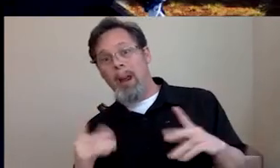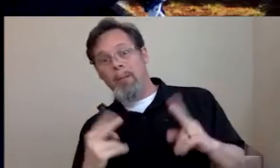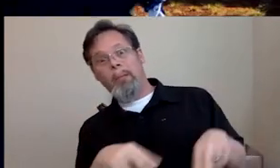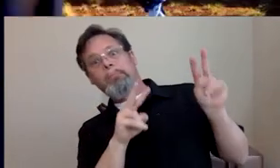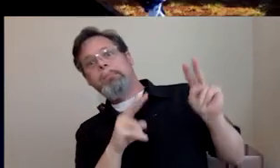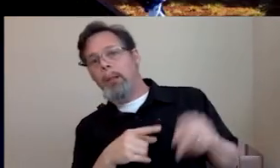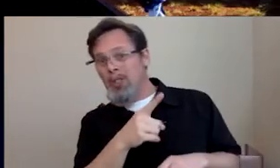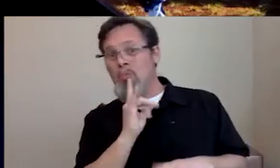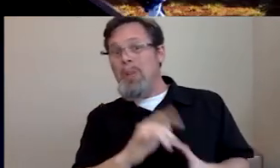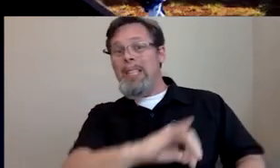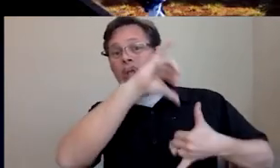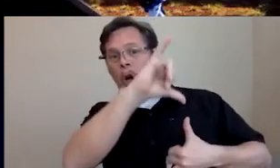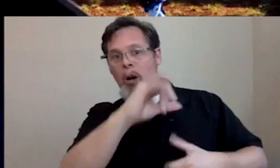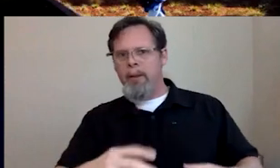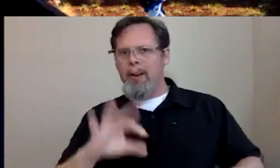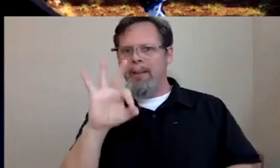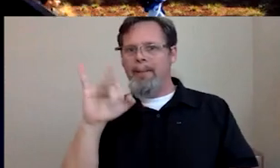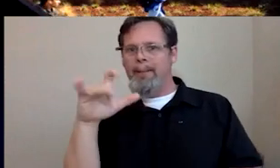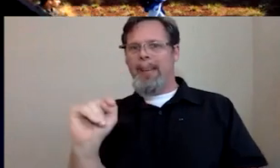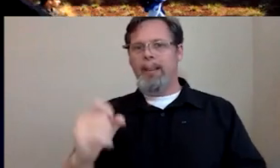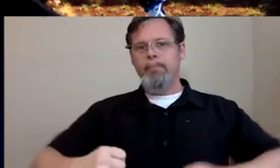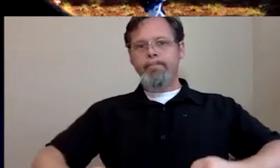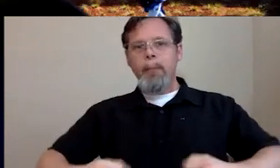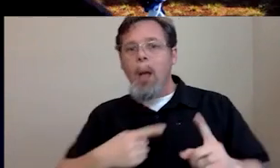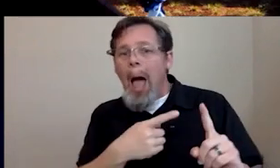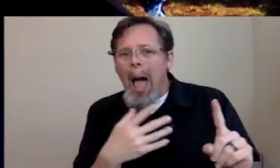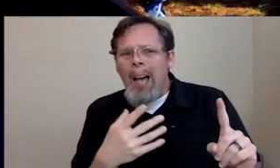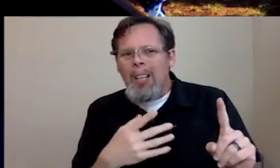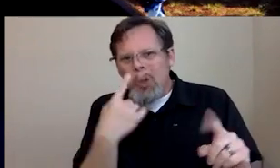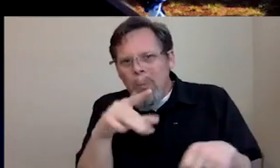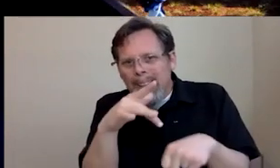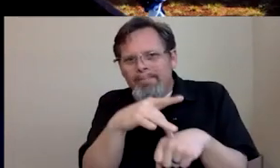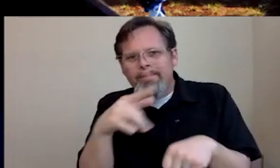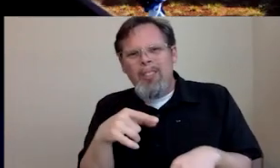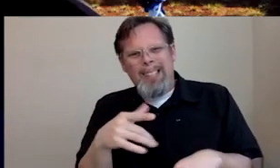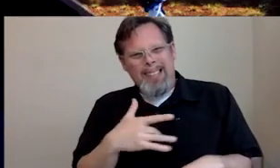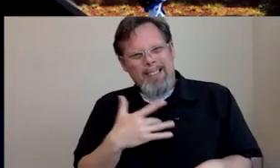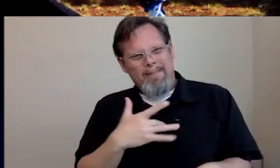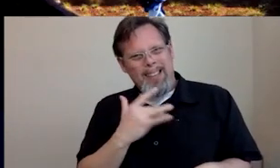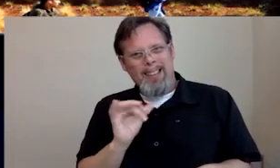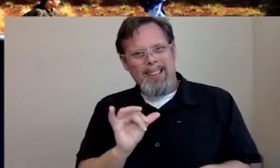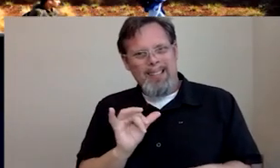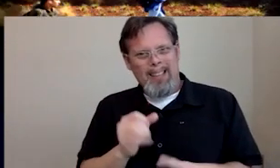tall and very fit. So can you touch on how does this feel like this has impacted your